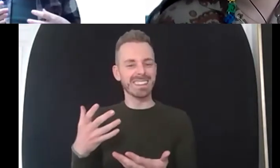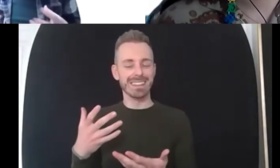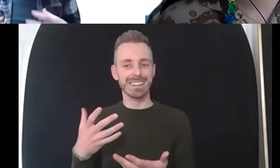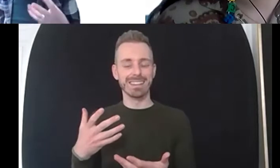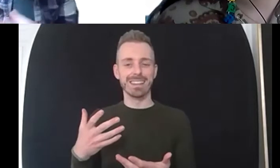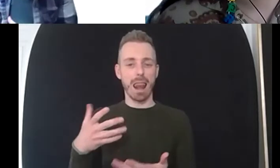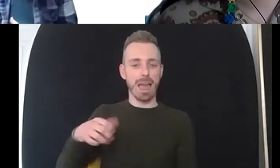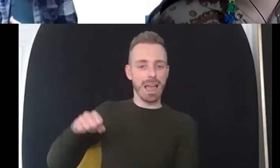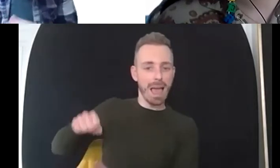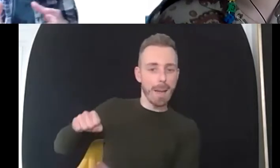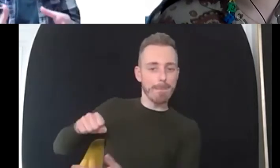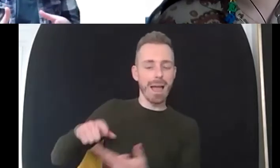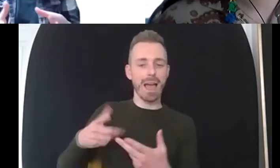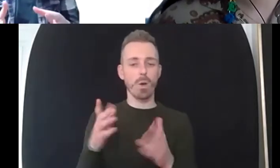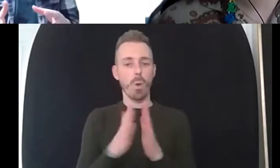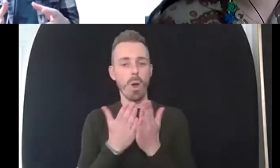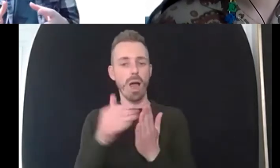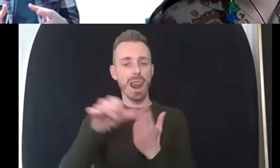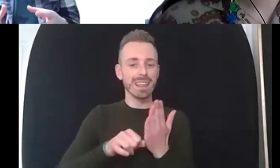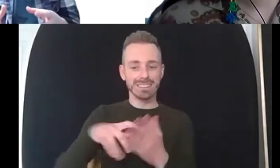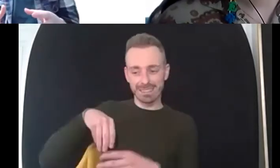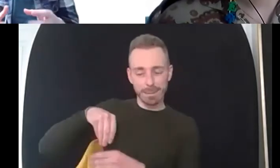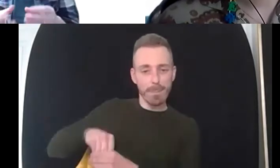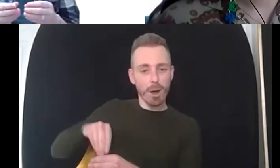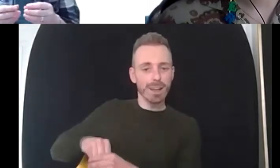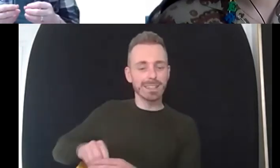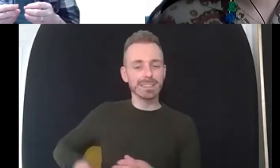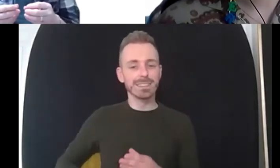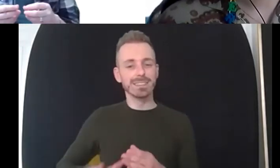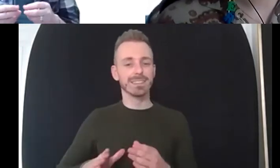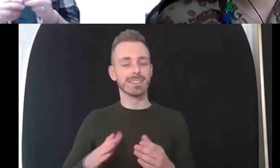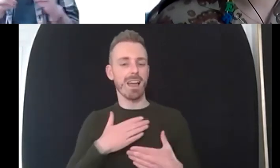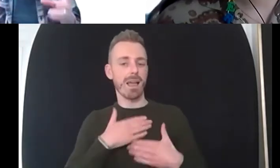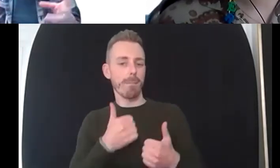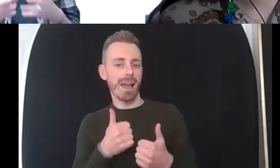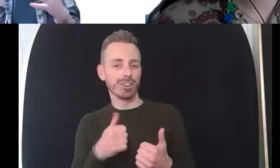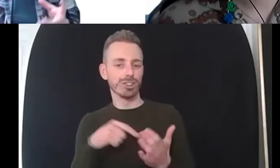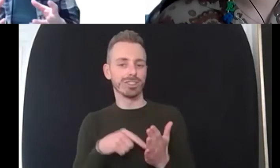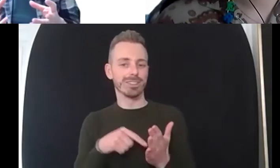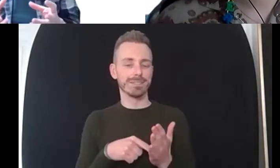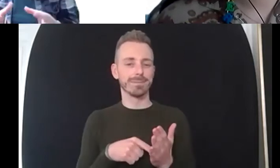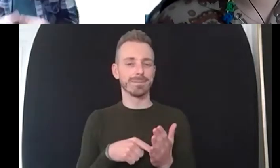pocket or carry with them or having the car um so in that in that bag would be